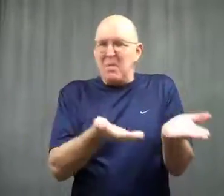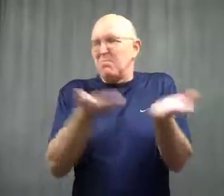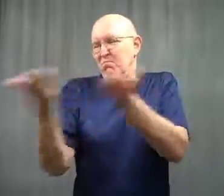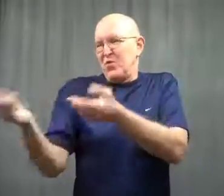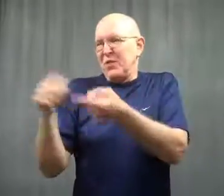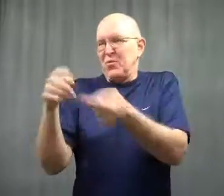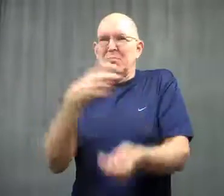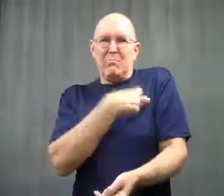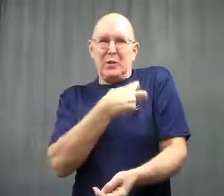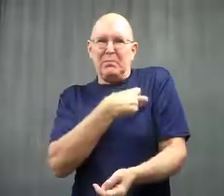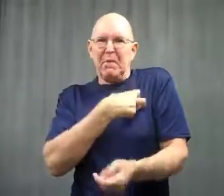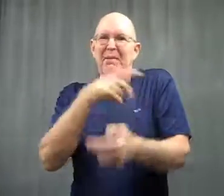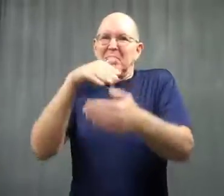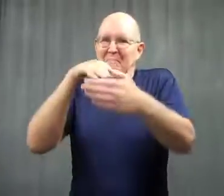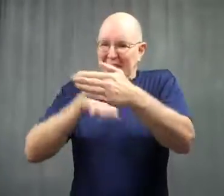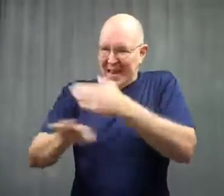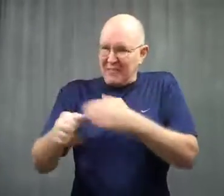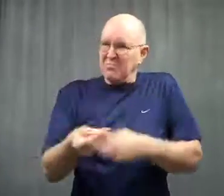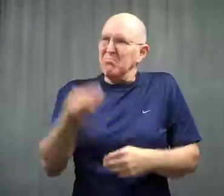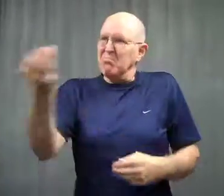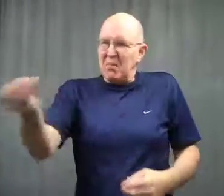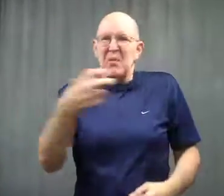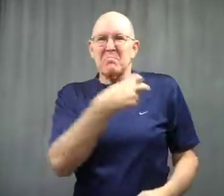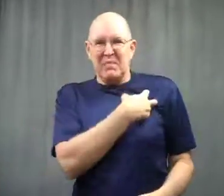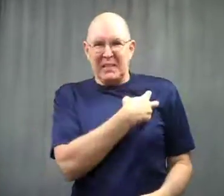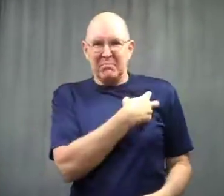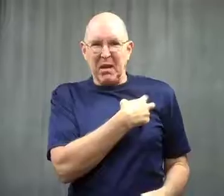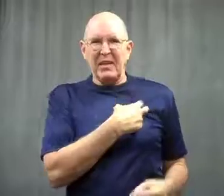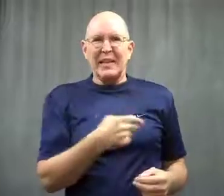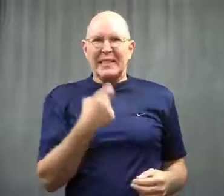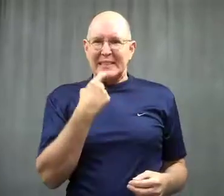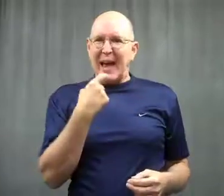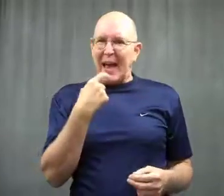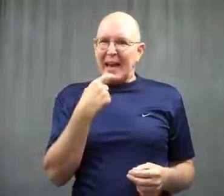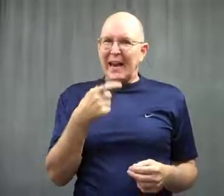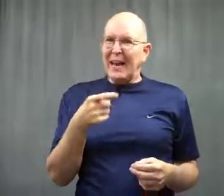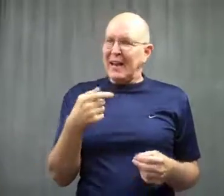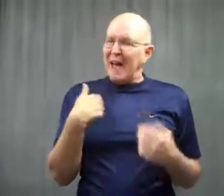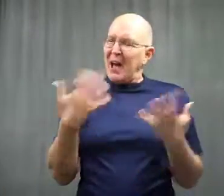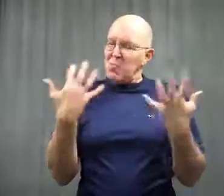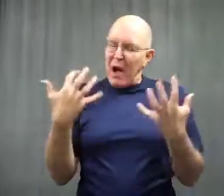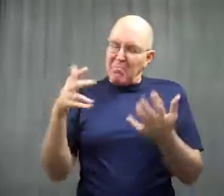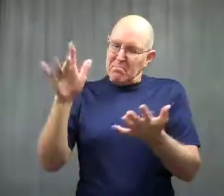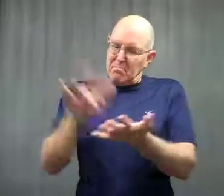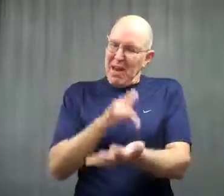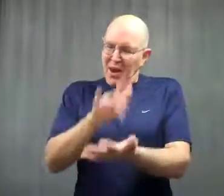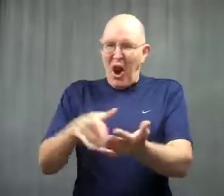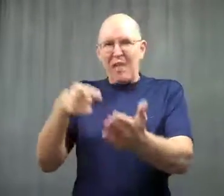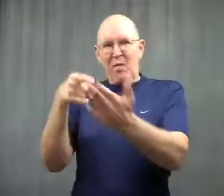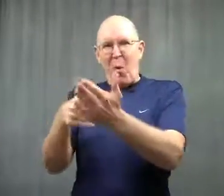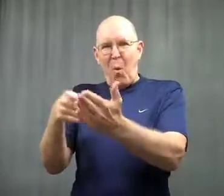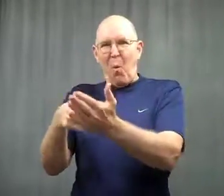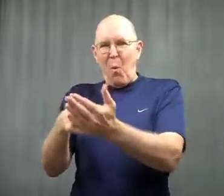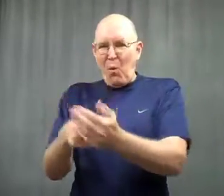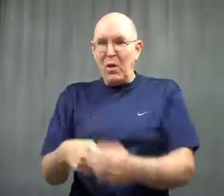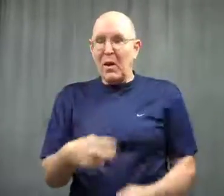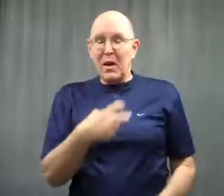He went into the police station and gave an officer on duty the frame.